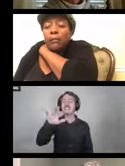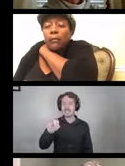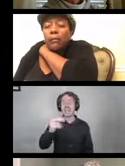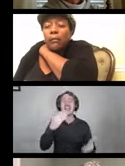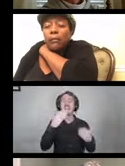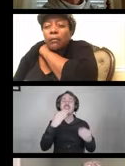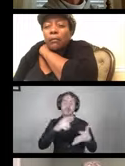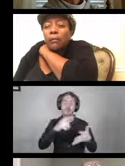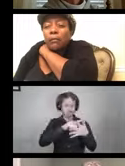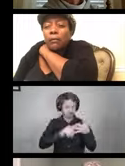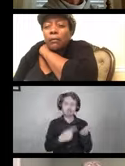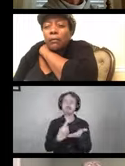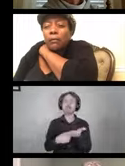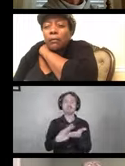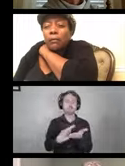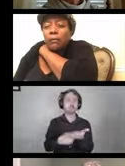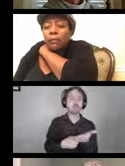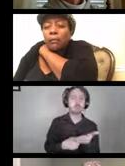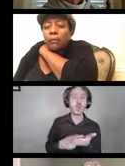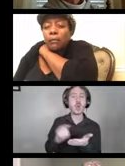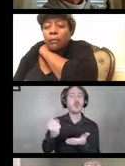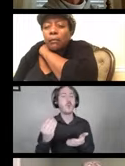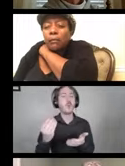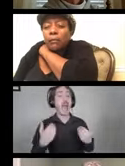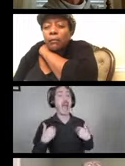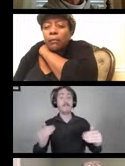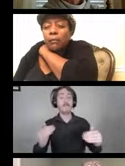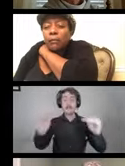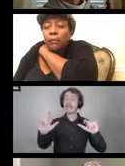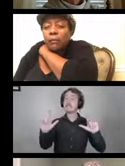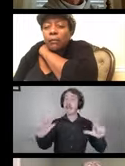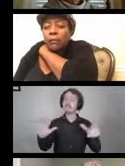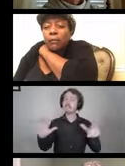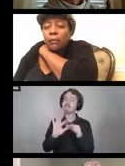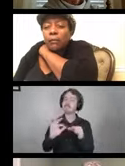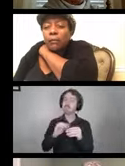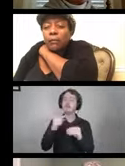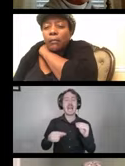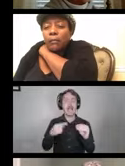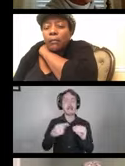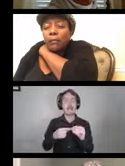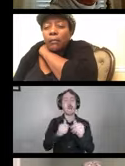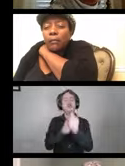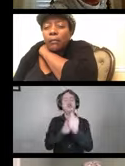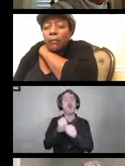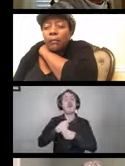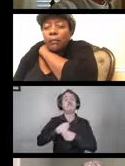Liz Persaud: I have the next slide pulled up that talks about following manufacturers guidelines.